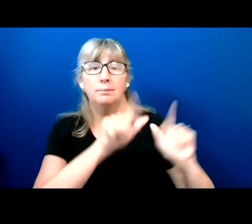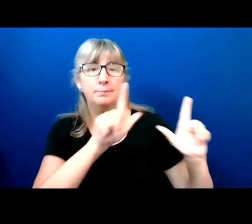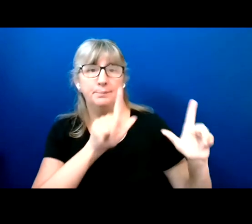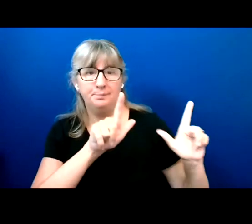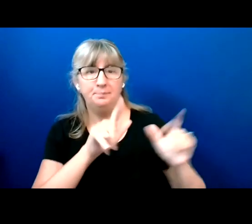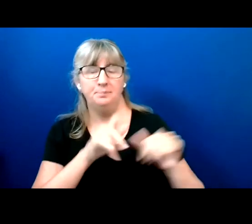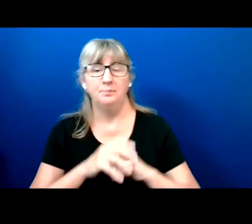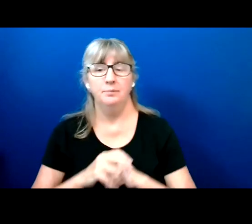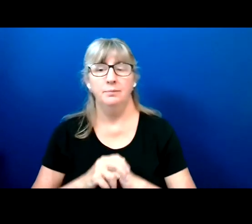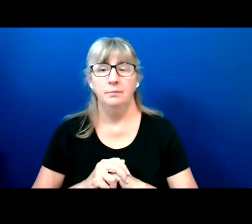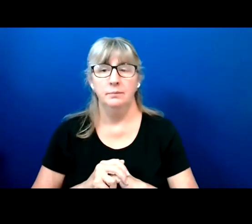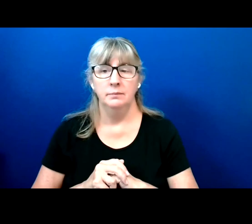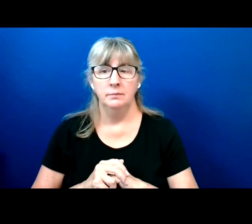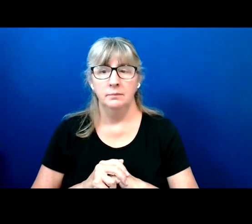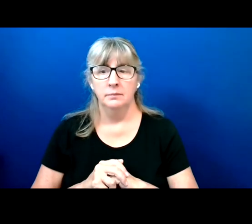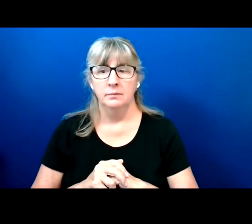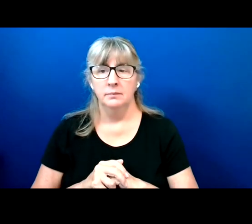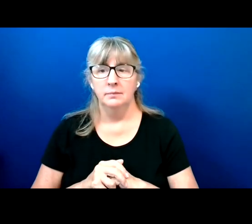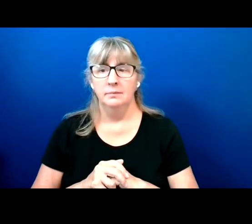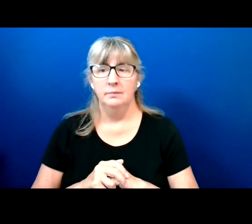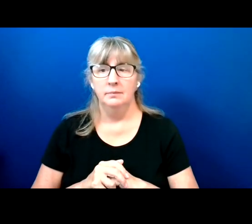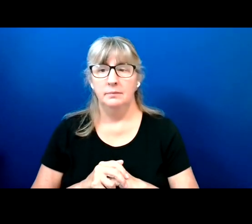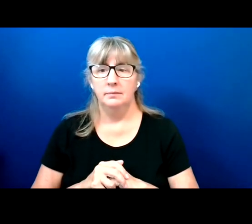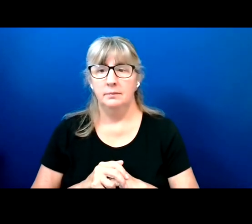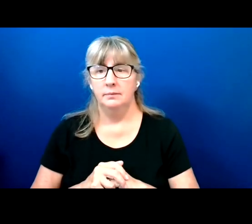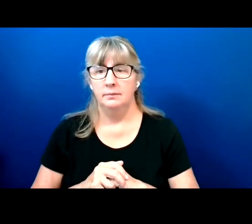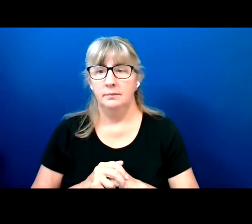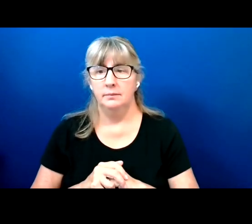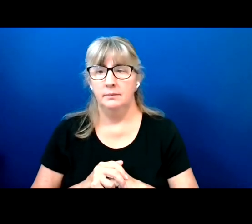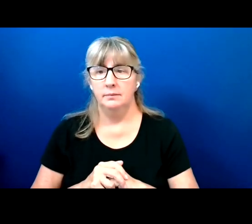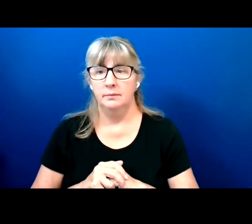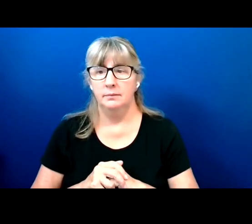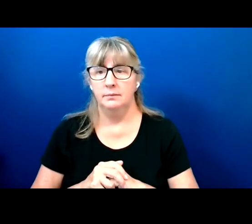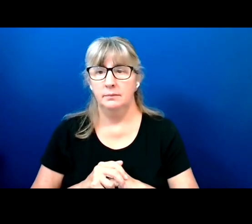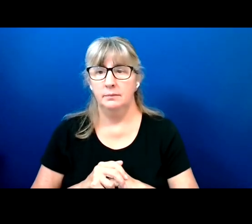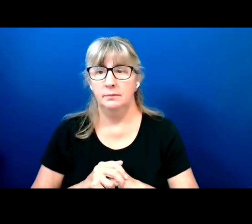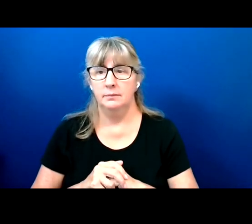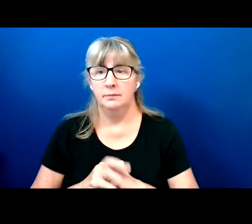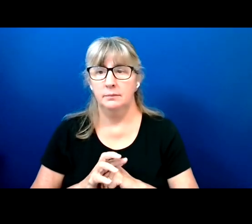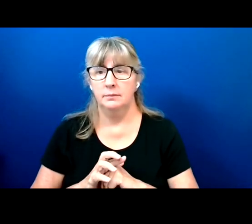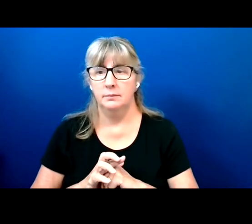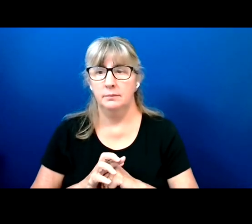Go ahead. Hi. My name is Lisa Schur.